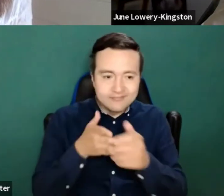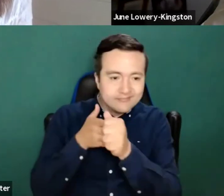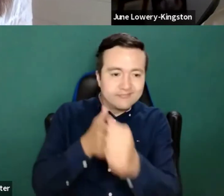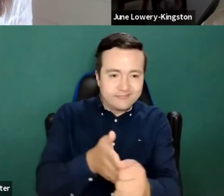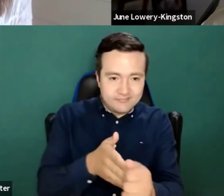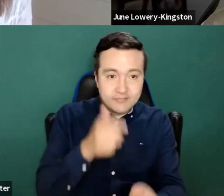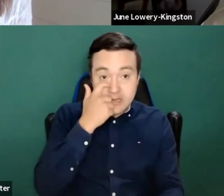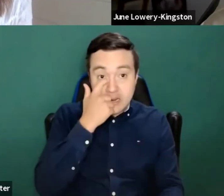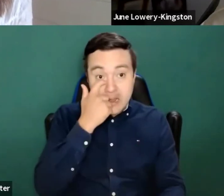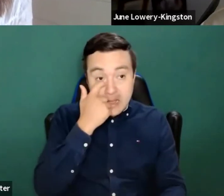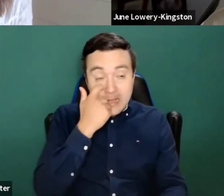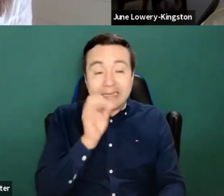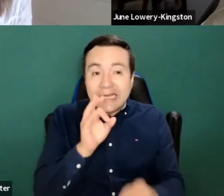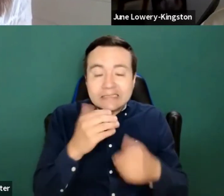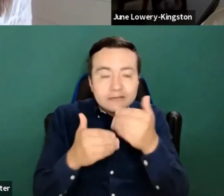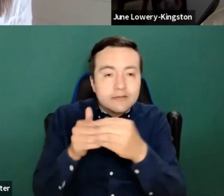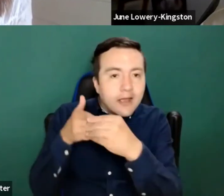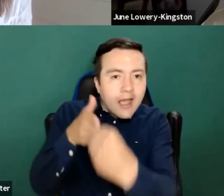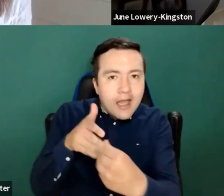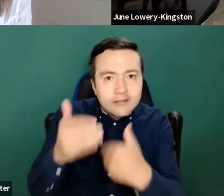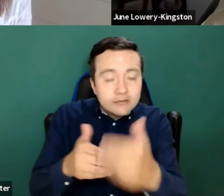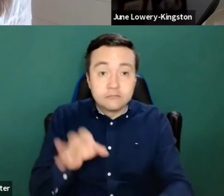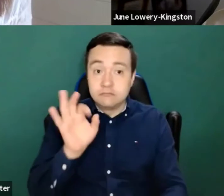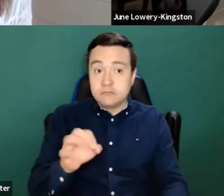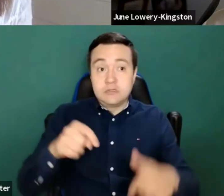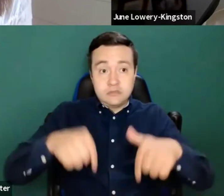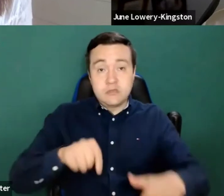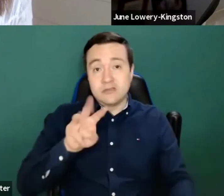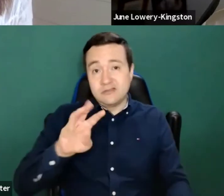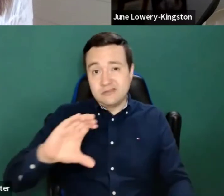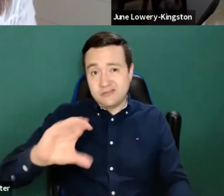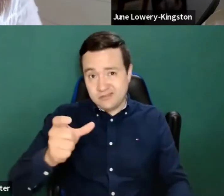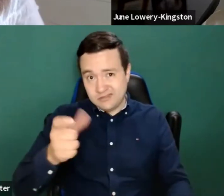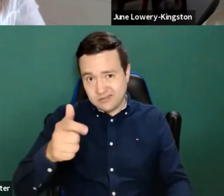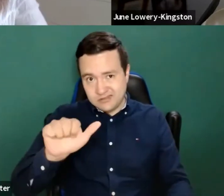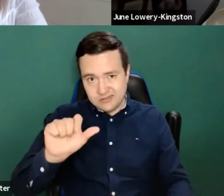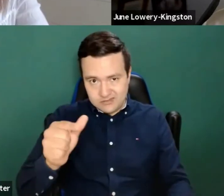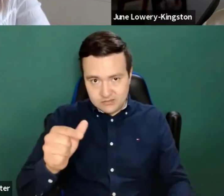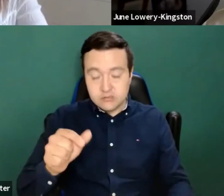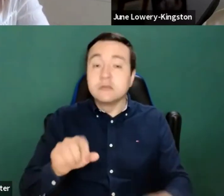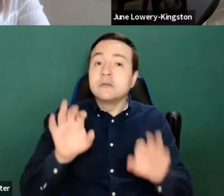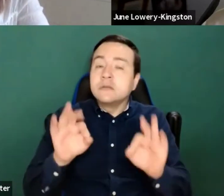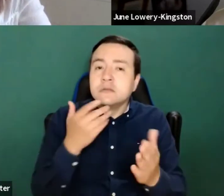So look out for that it's not up there at this moment, but it should be up there before within the next couple of days.